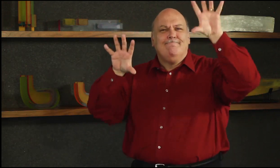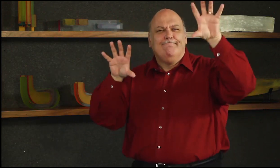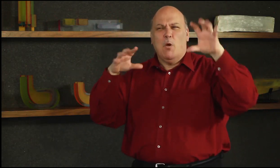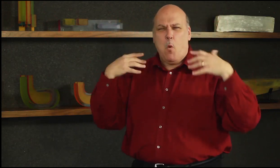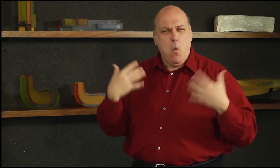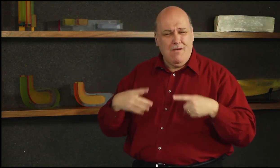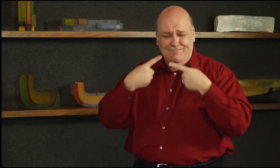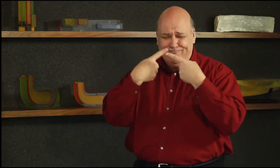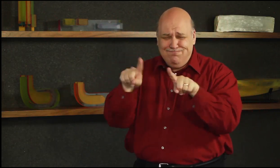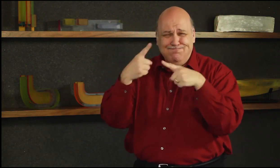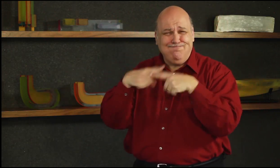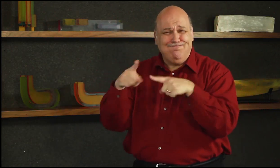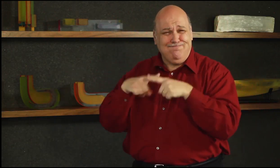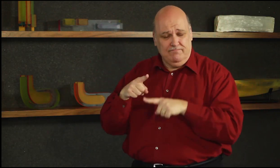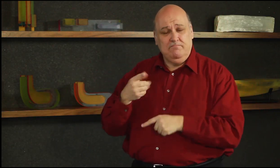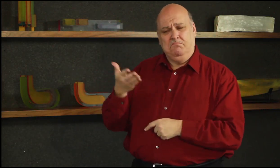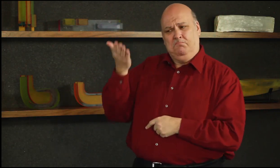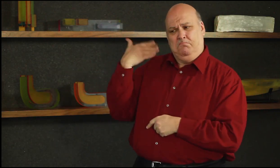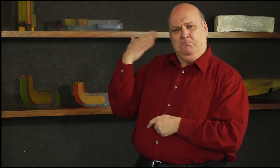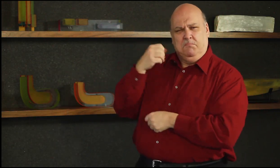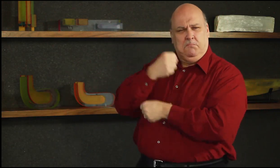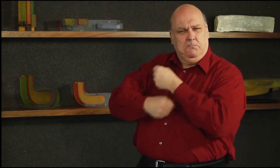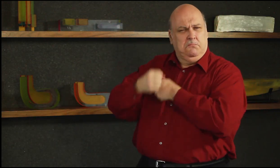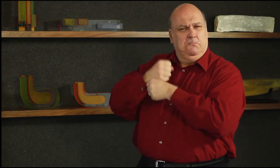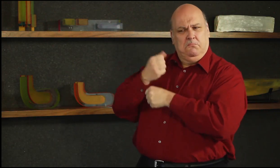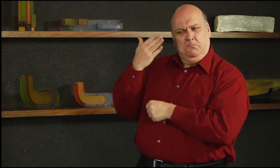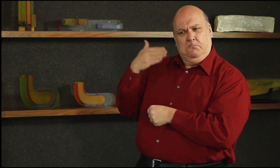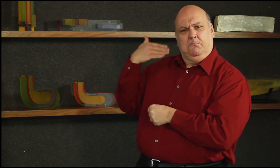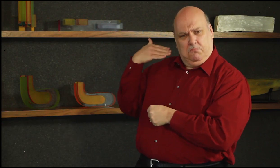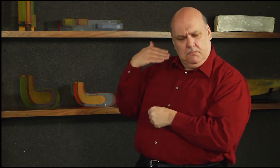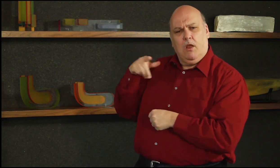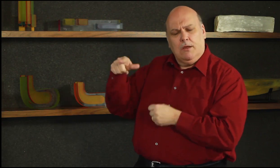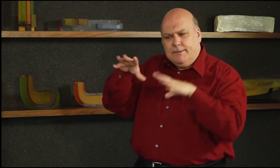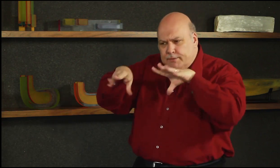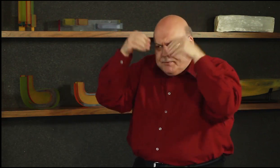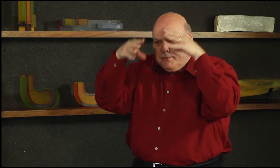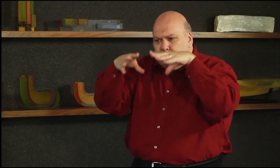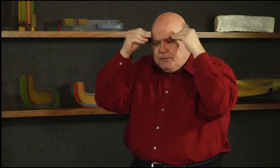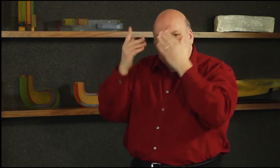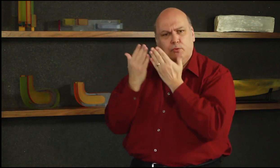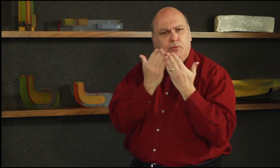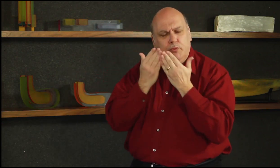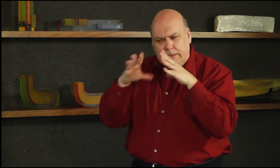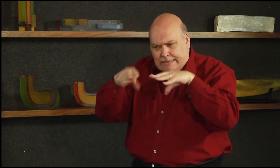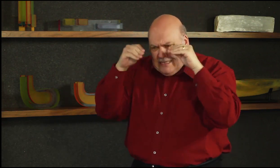courses in learning different climbing techniques and rules. She also learned how to work with ropes,